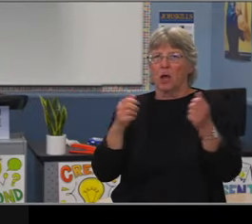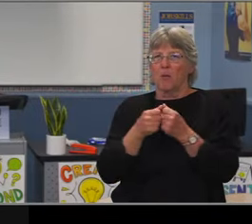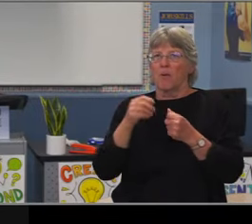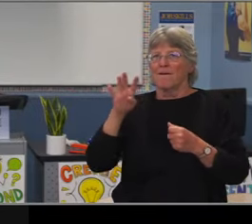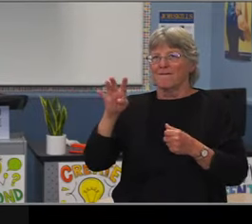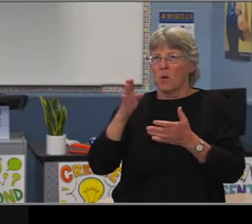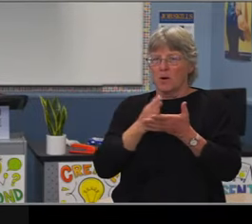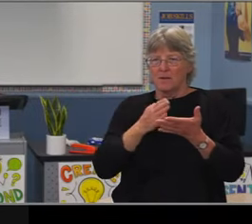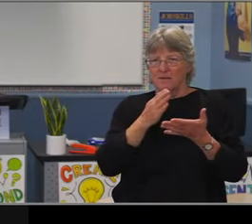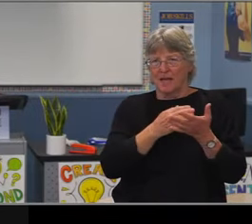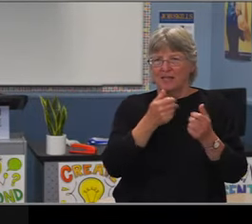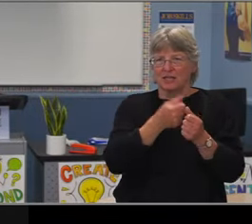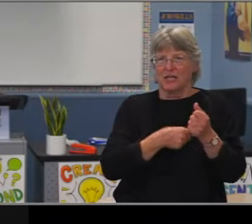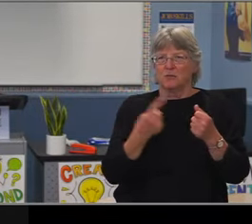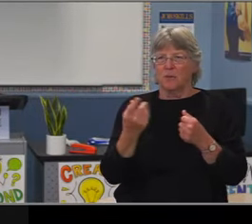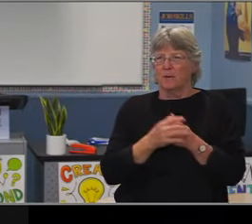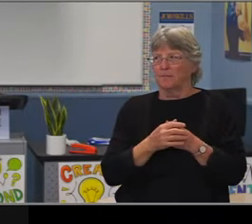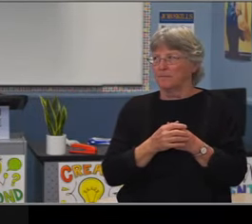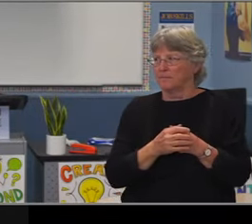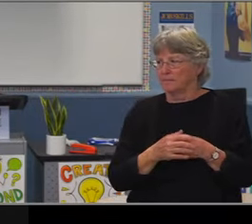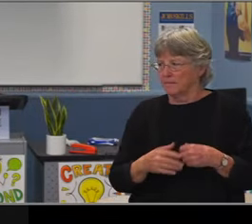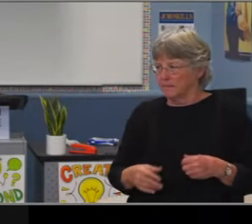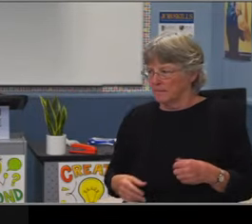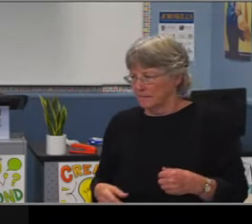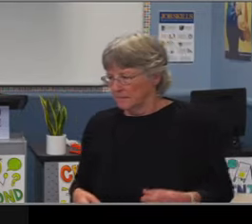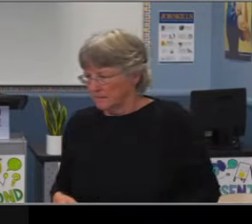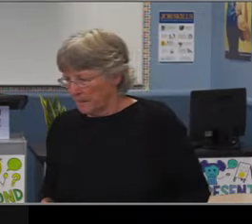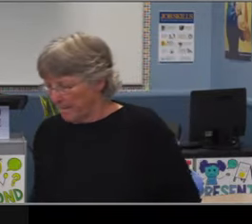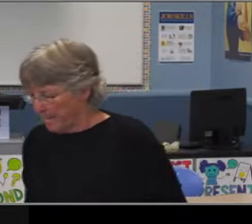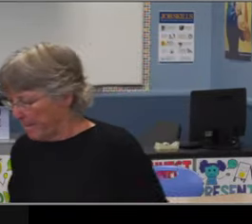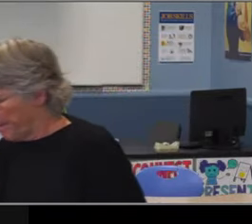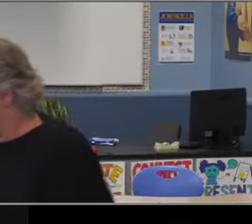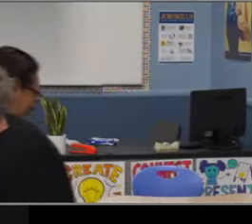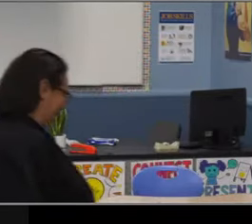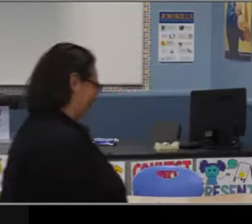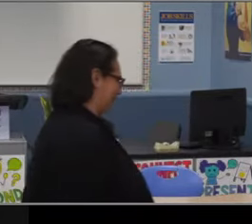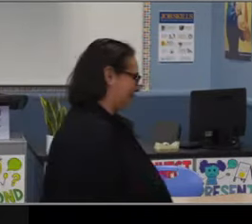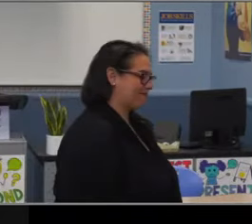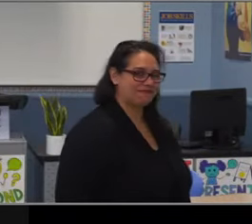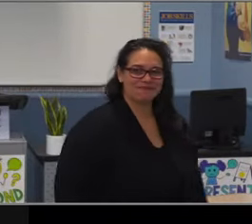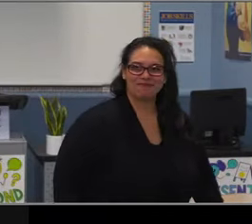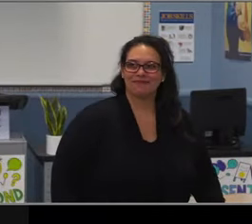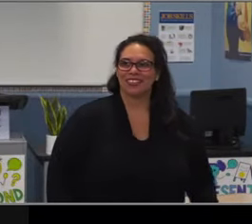The next slides look at continuity of the program and then we're gonna look at achievements. Here are the percent of students